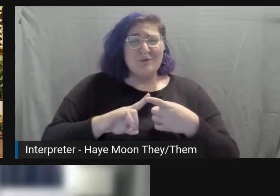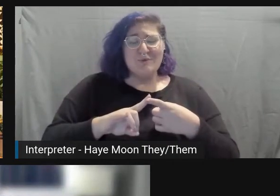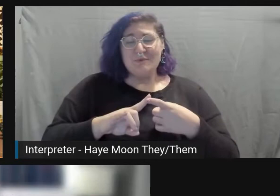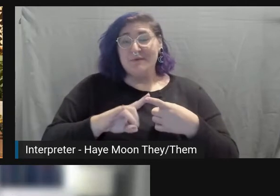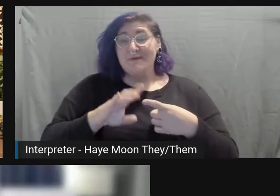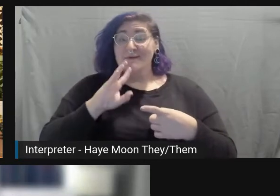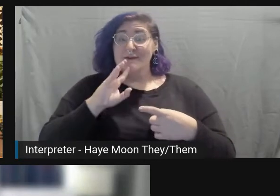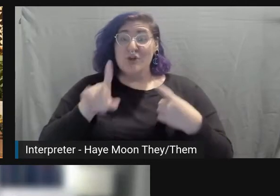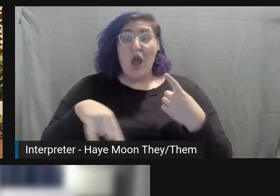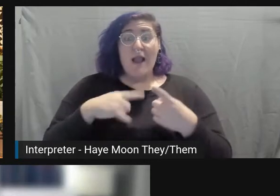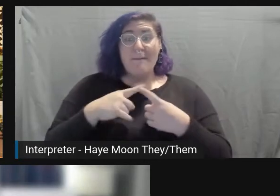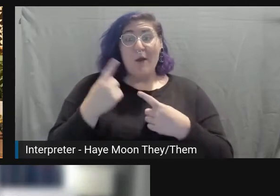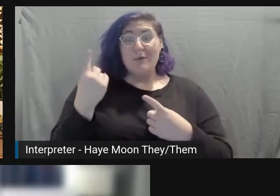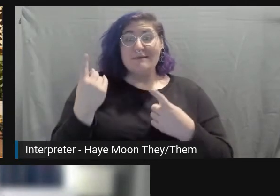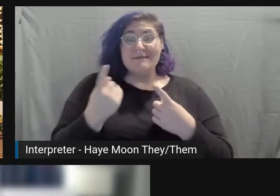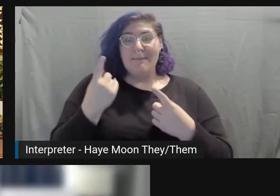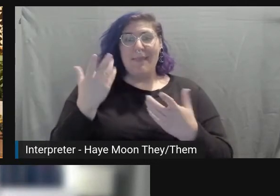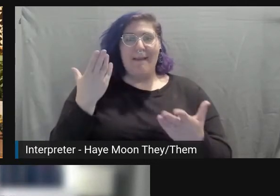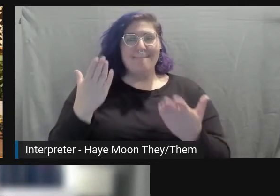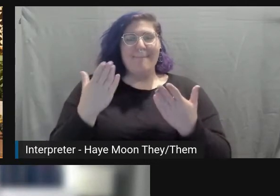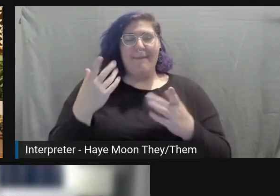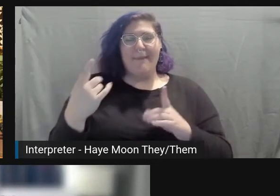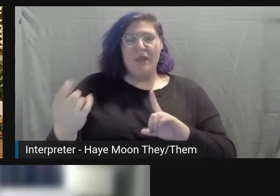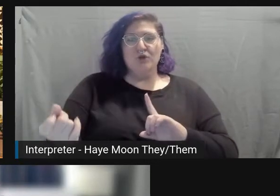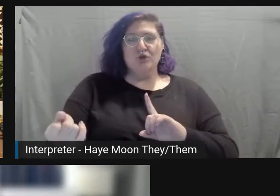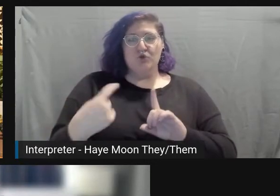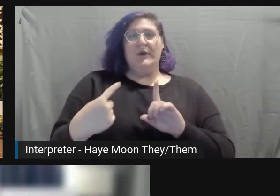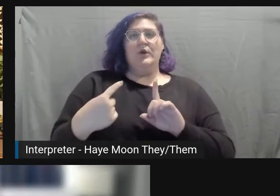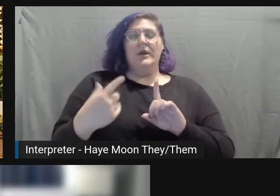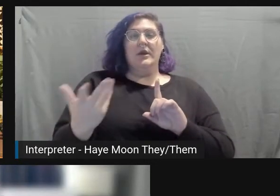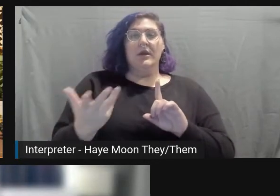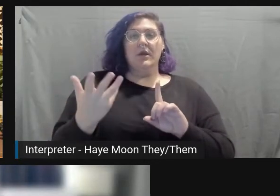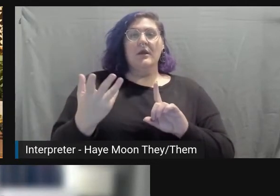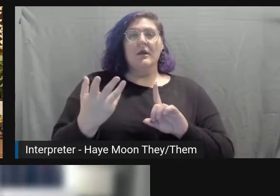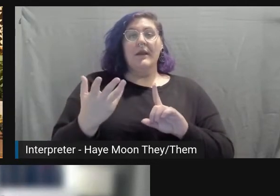that might be triggering in a better way, or is this about talking